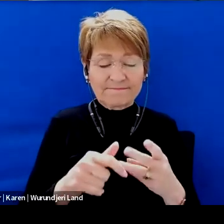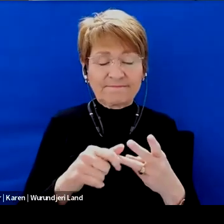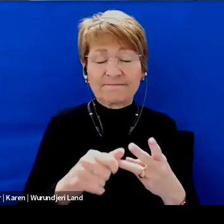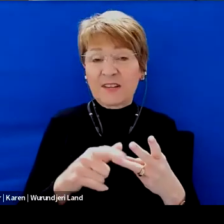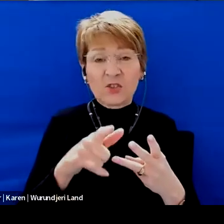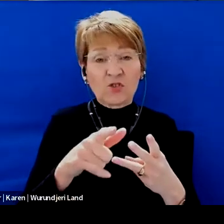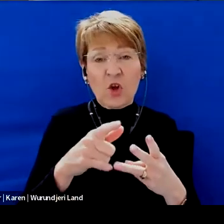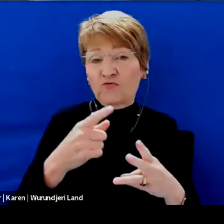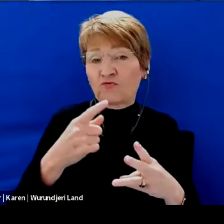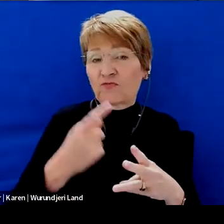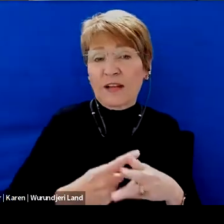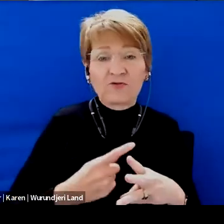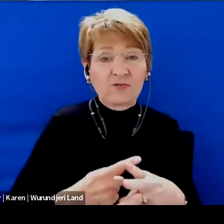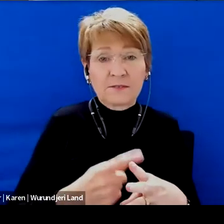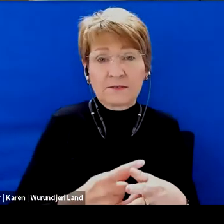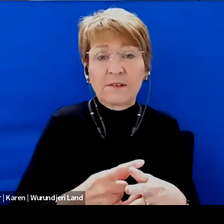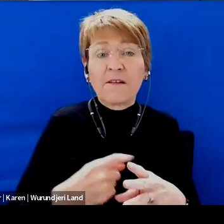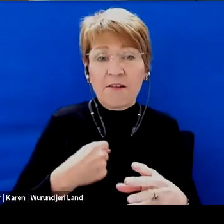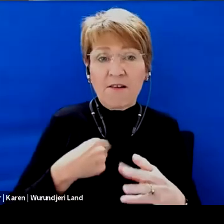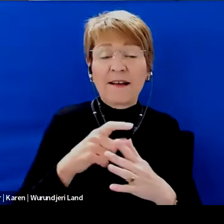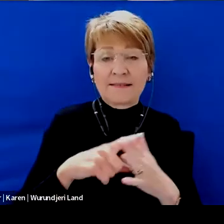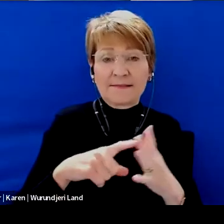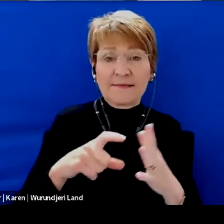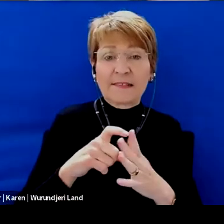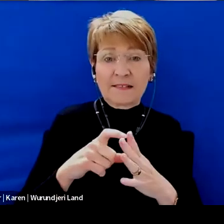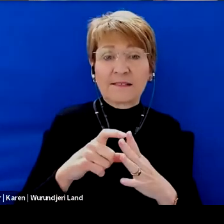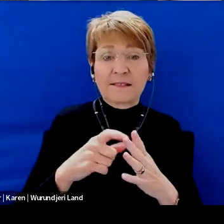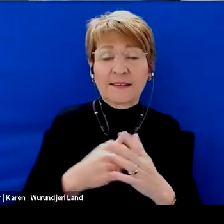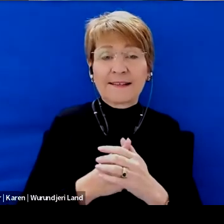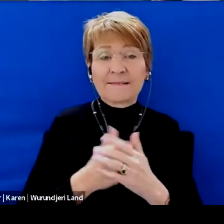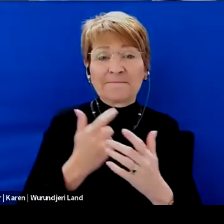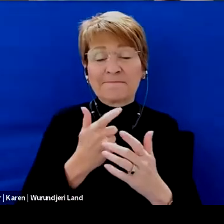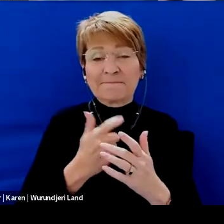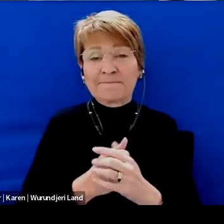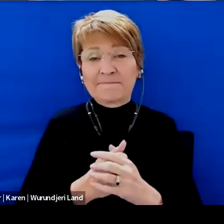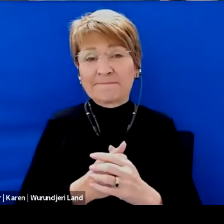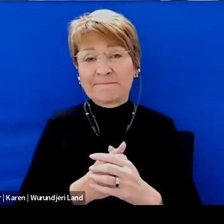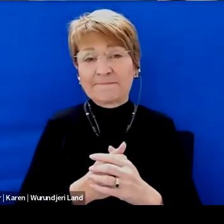Cuz I nice definitely, I did.